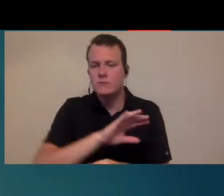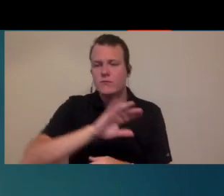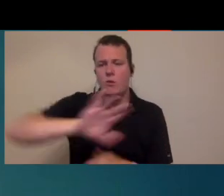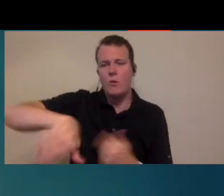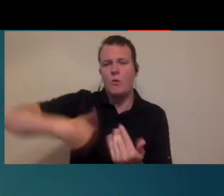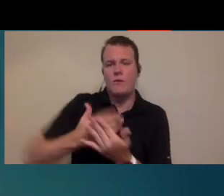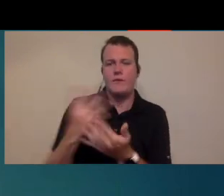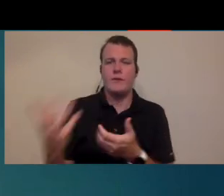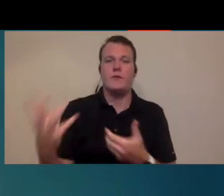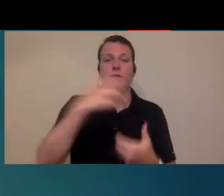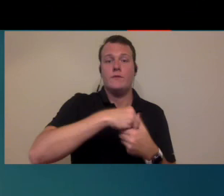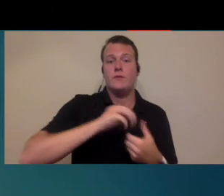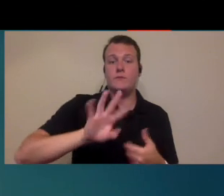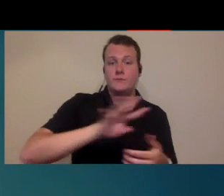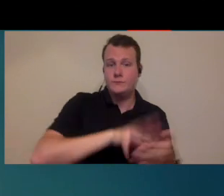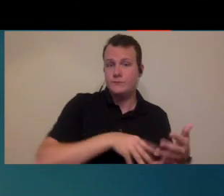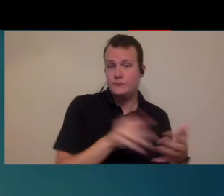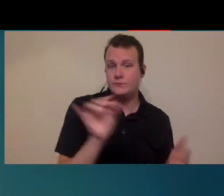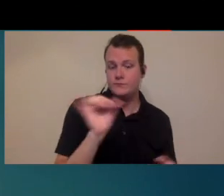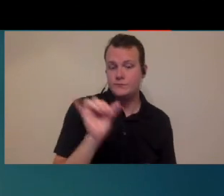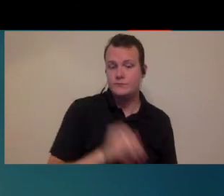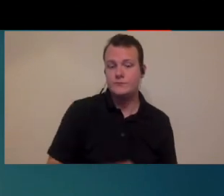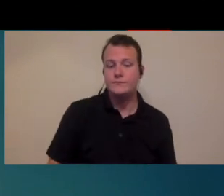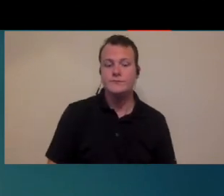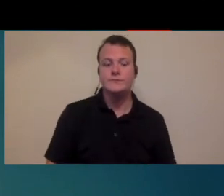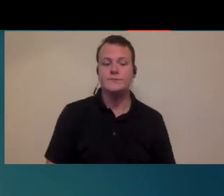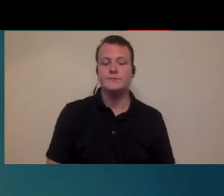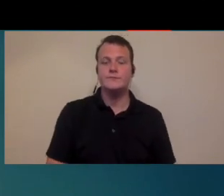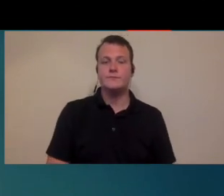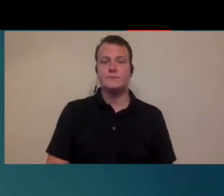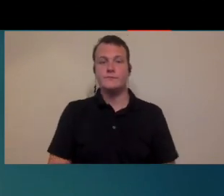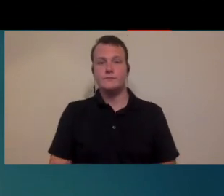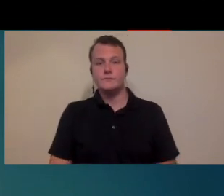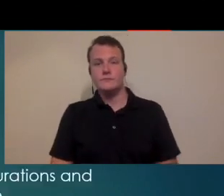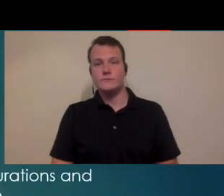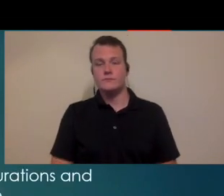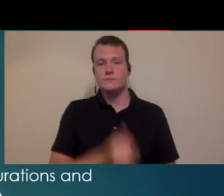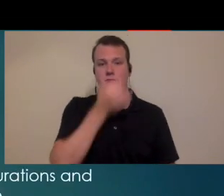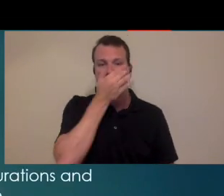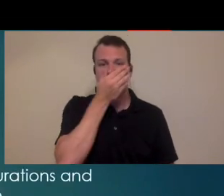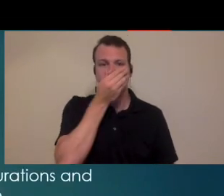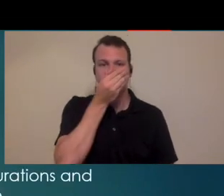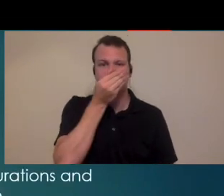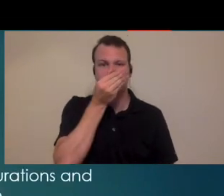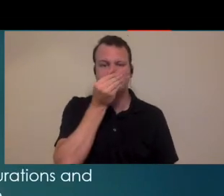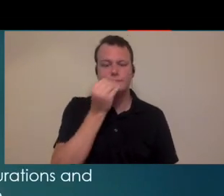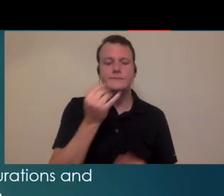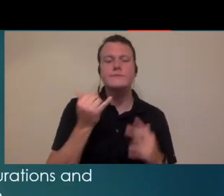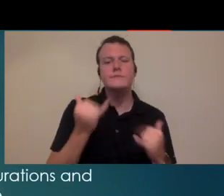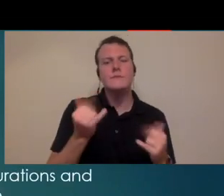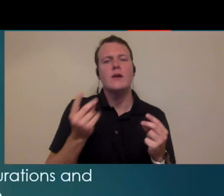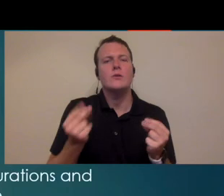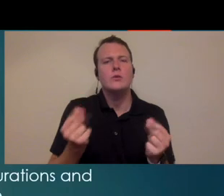would want to be incorporated into your schedule next slide and I'm going to